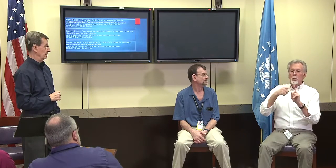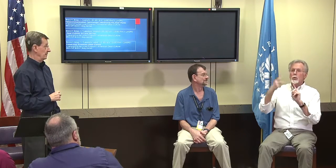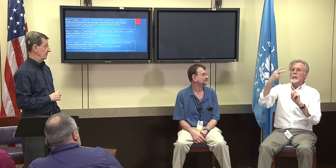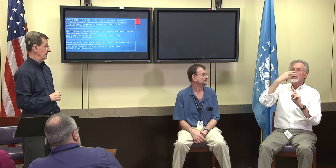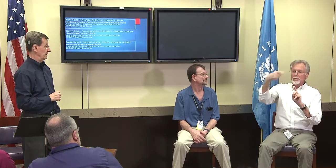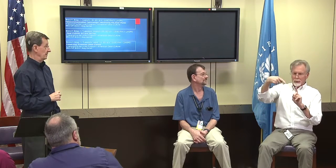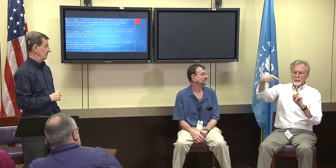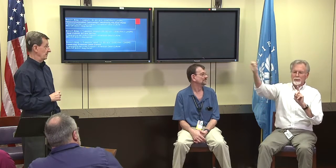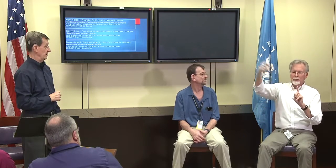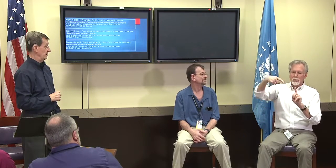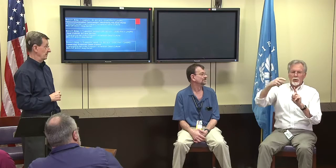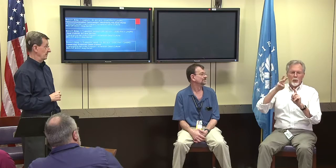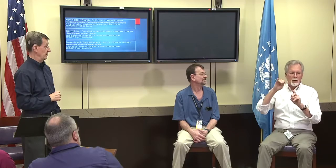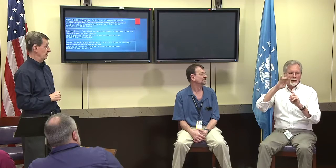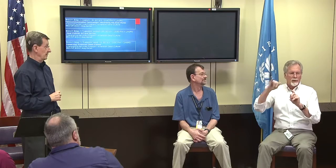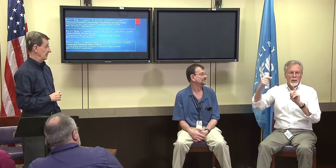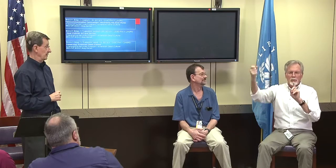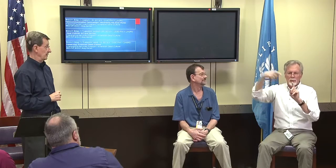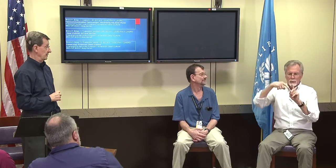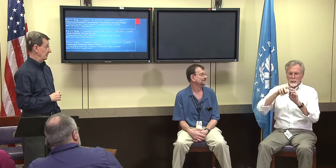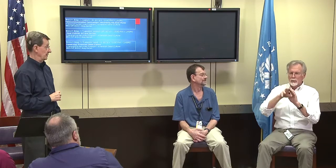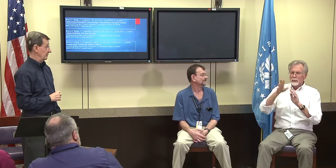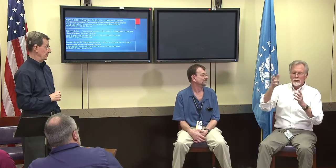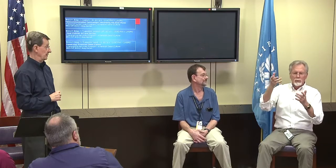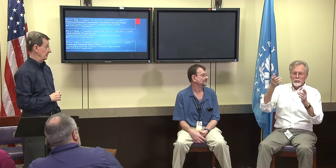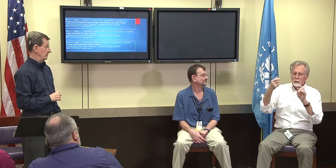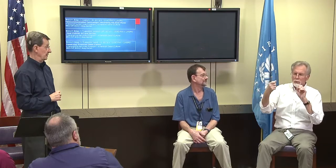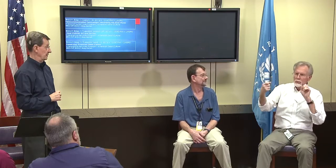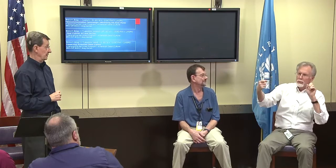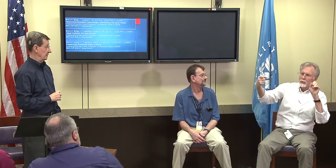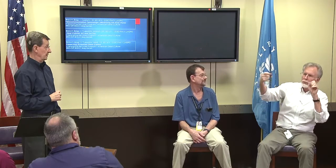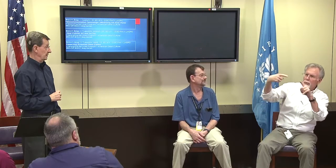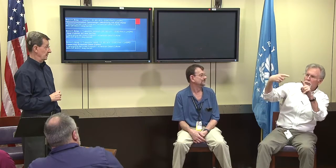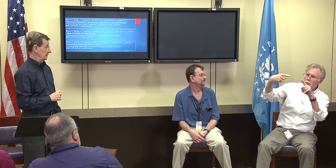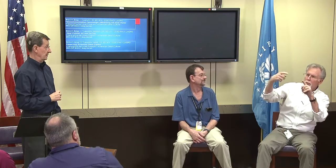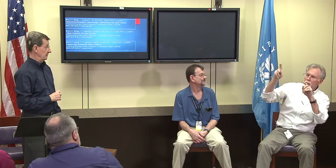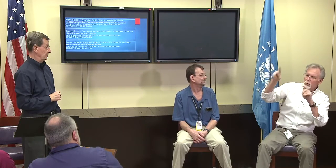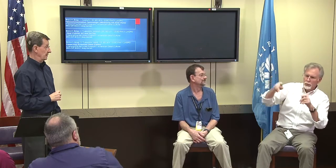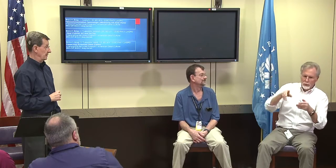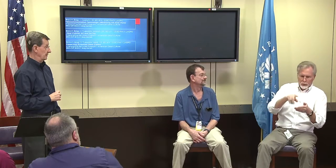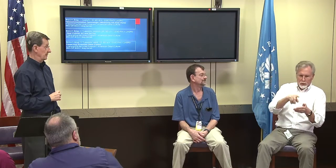A lot of people have seen that and they just use